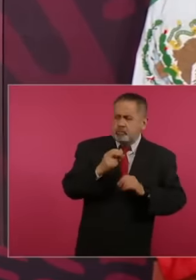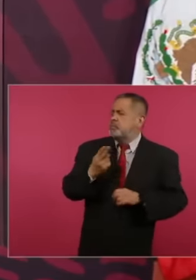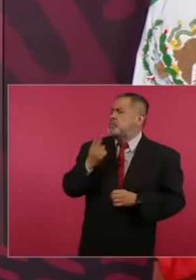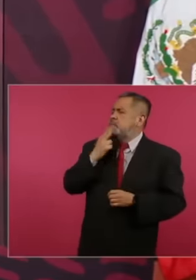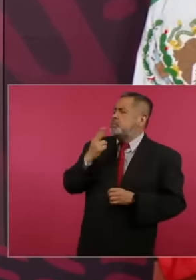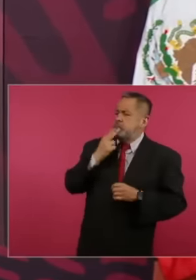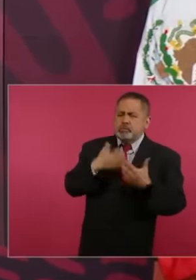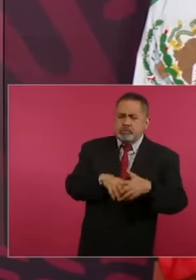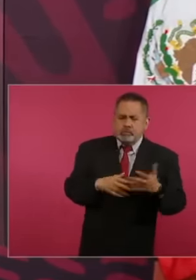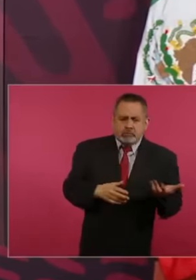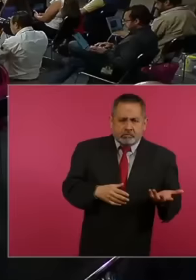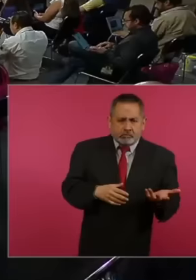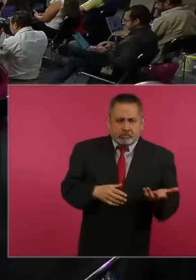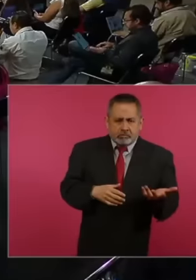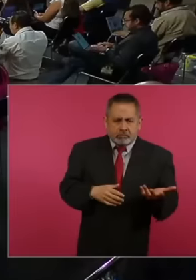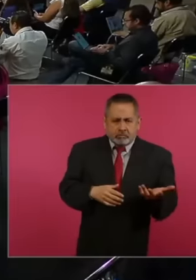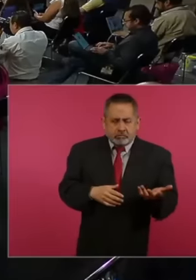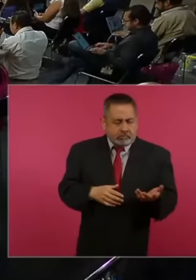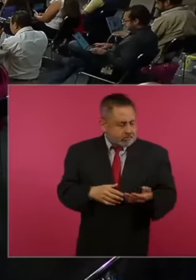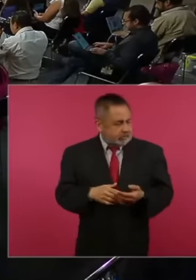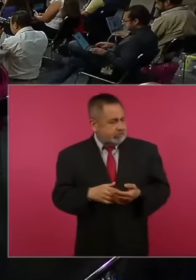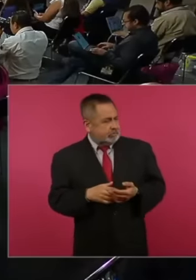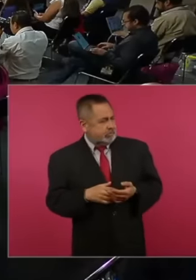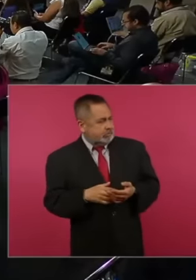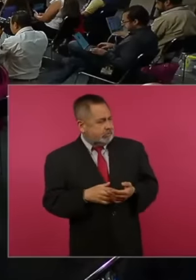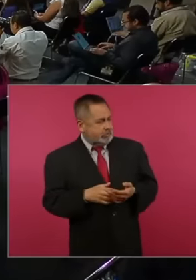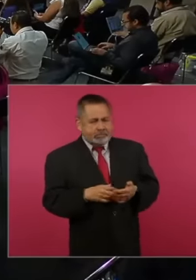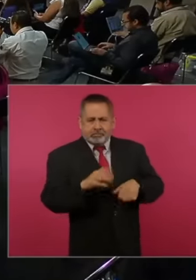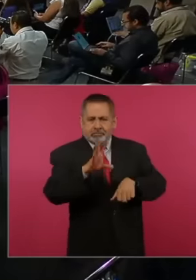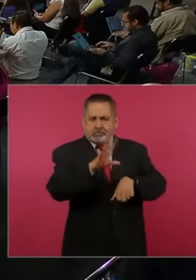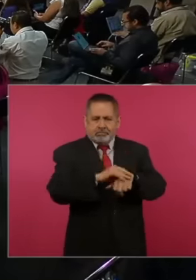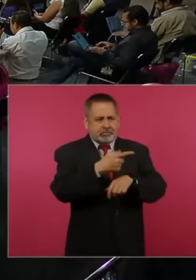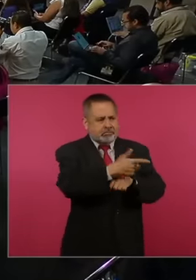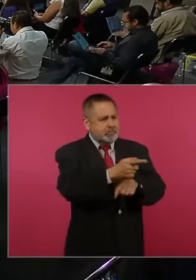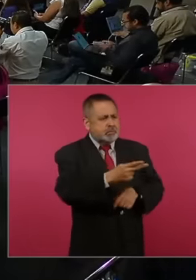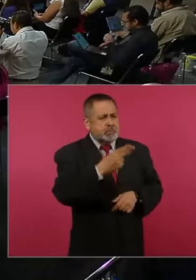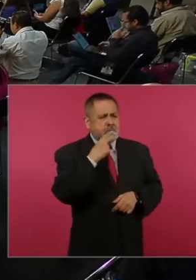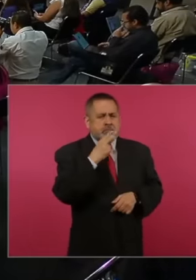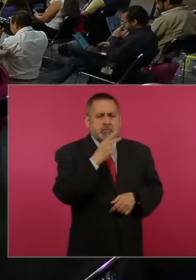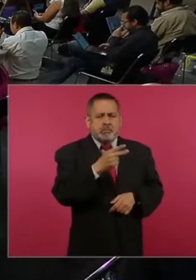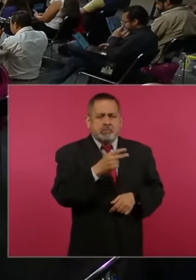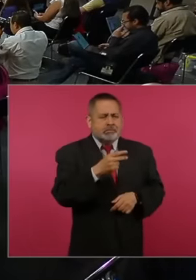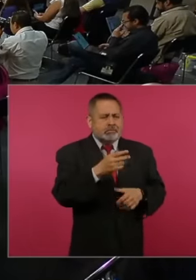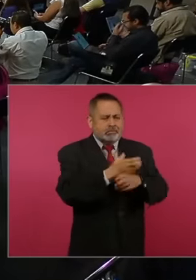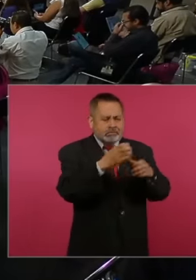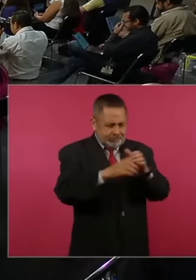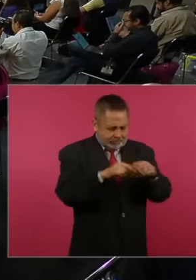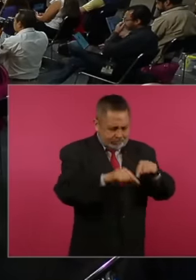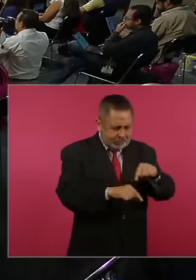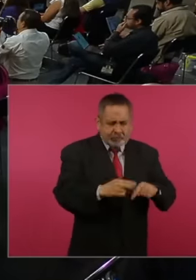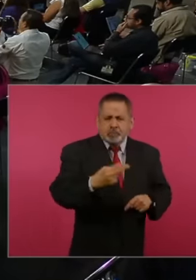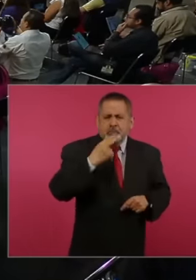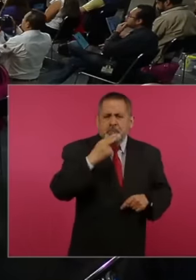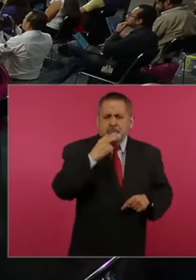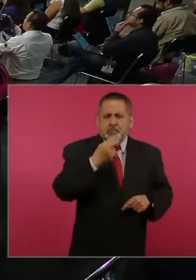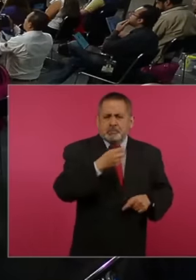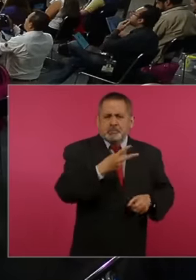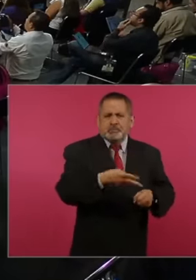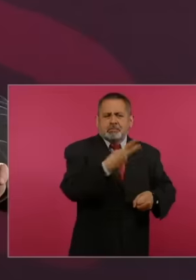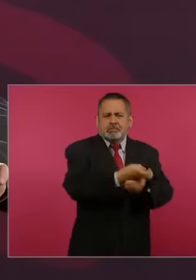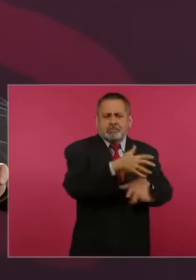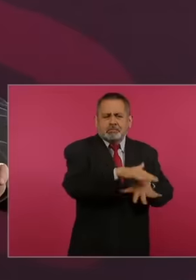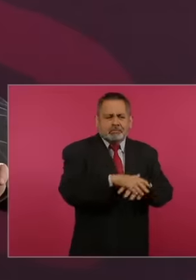gave them the possibility of using to do whatever they wanted no